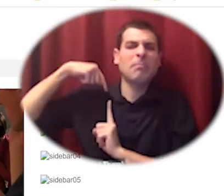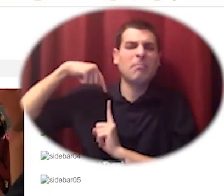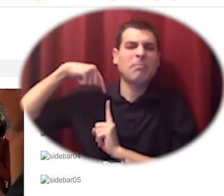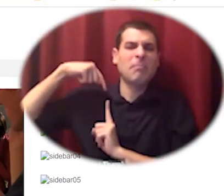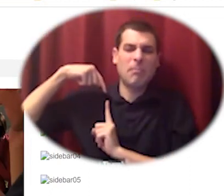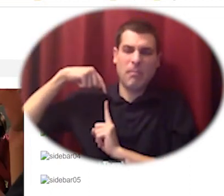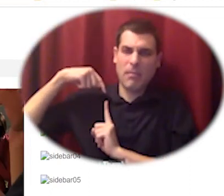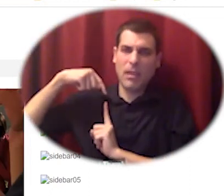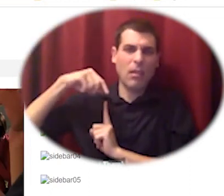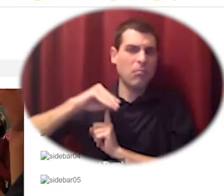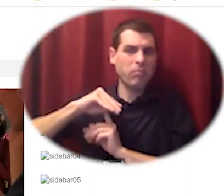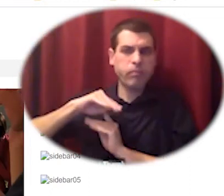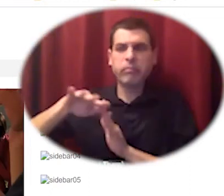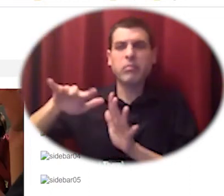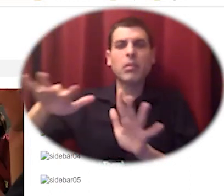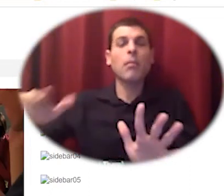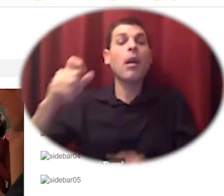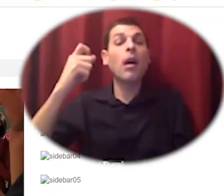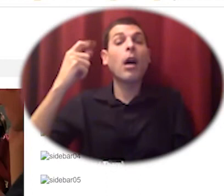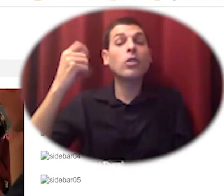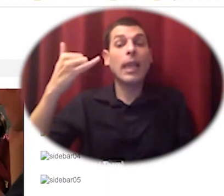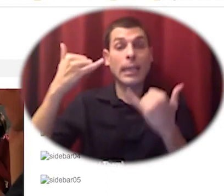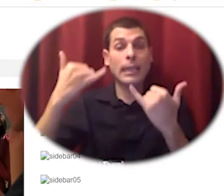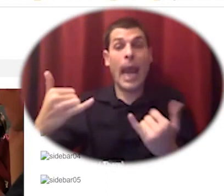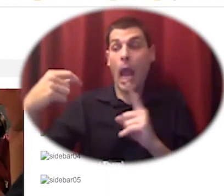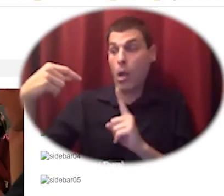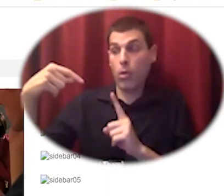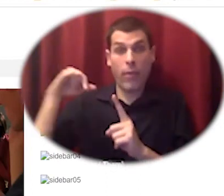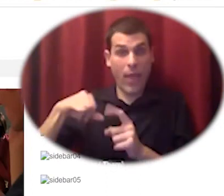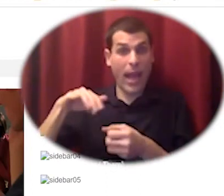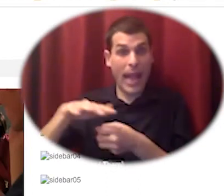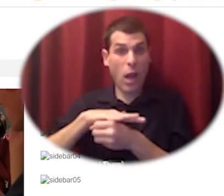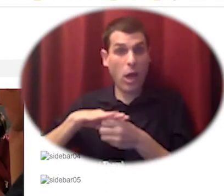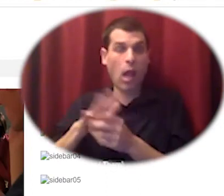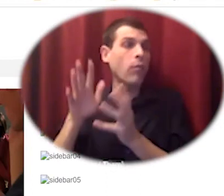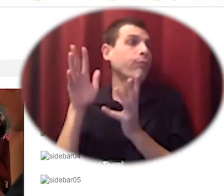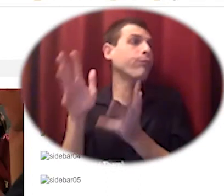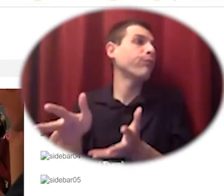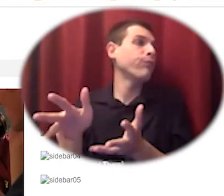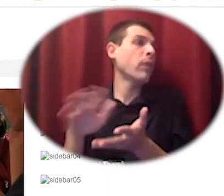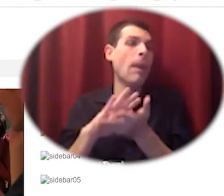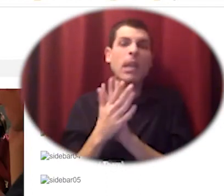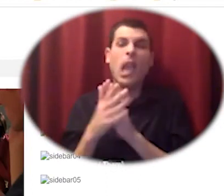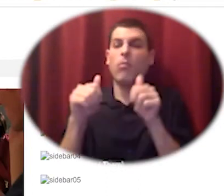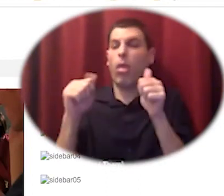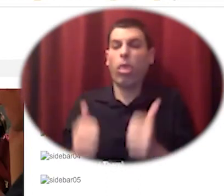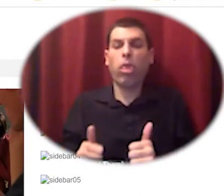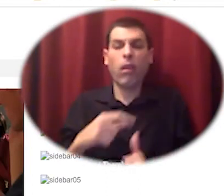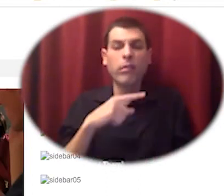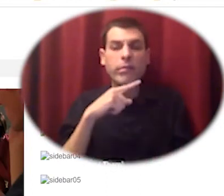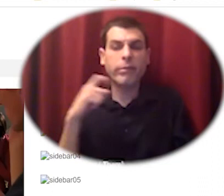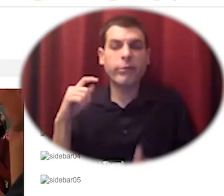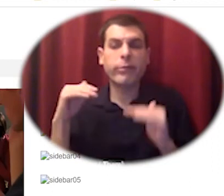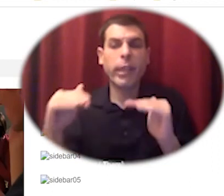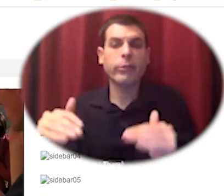and desertified and over the course of a few years the chinese government came and reorganized and